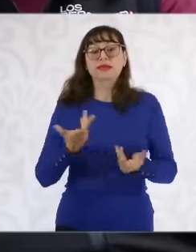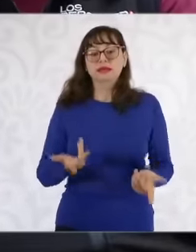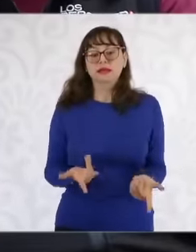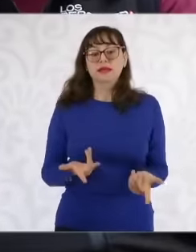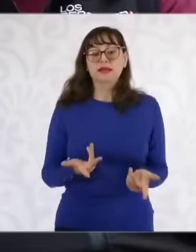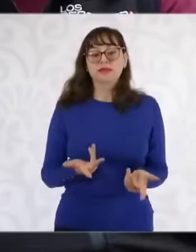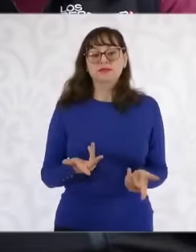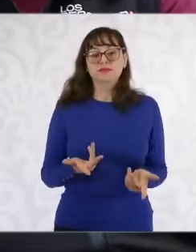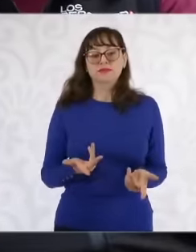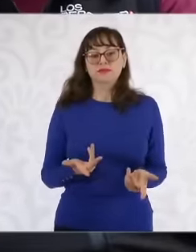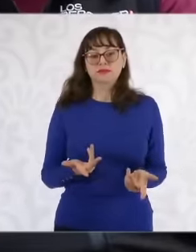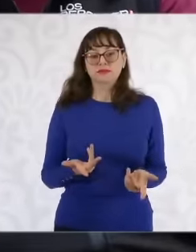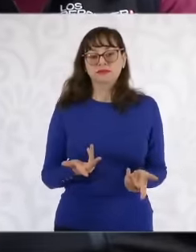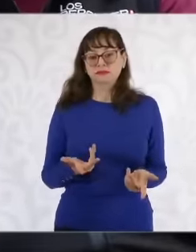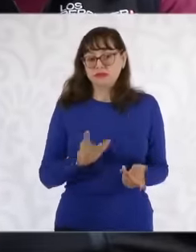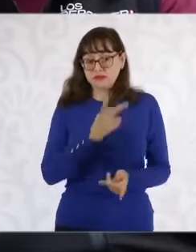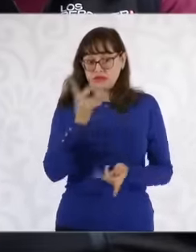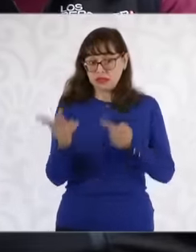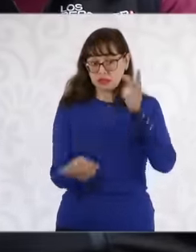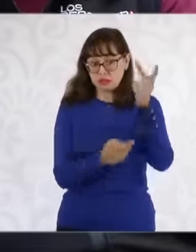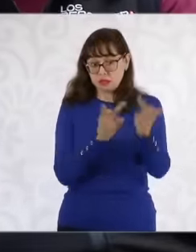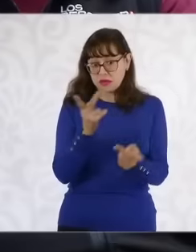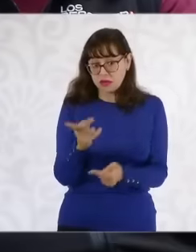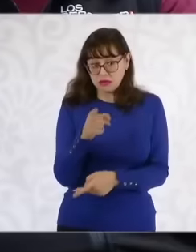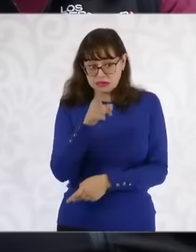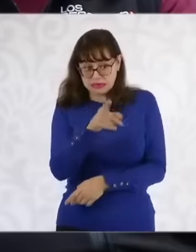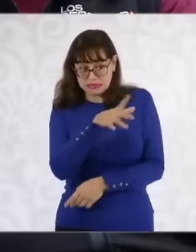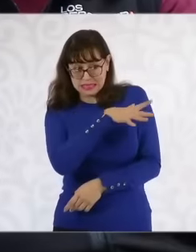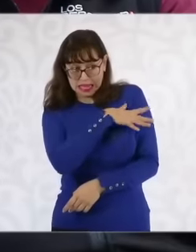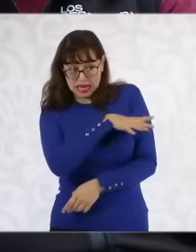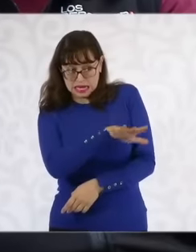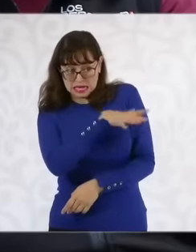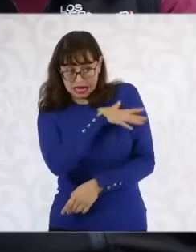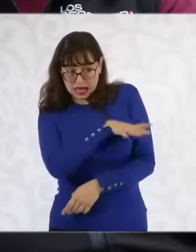also some questions that you might have for the general, especially regarding issues.